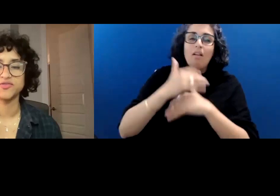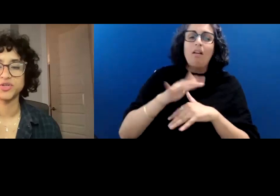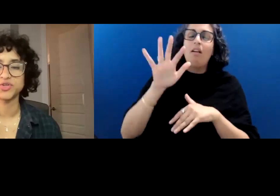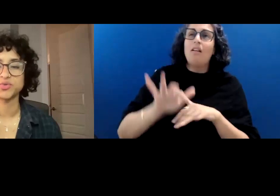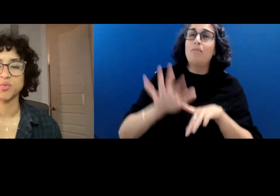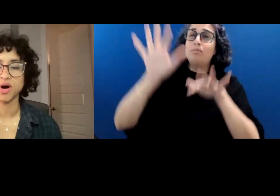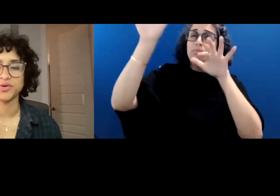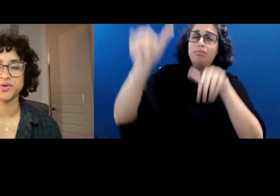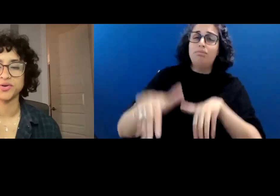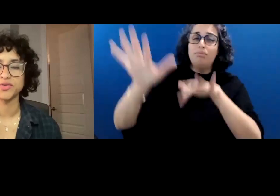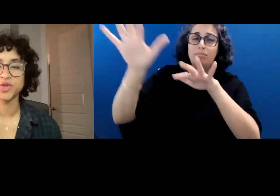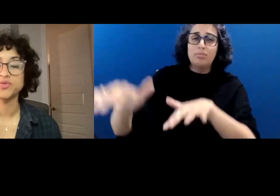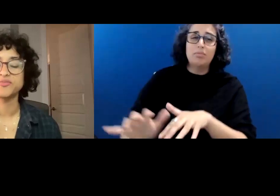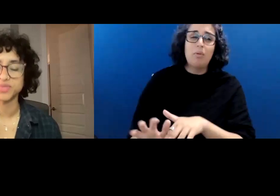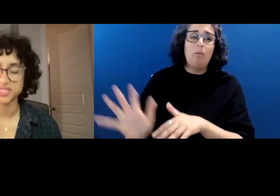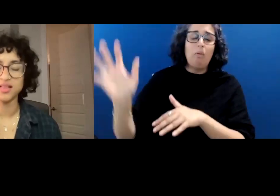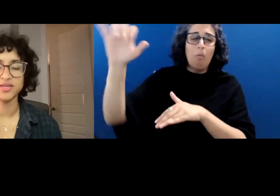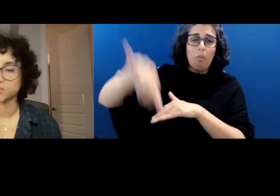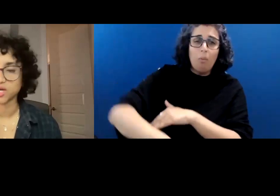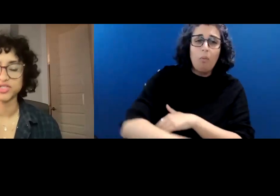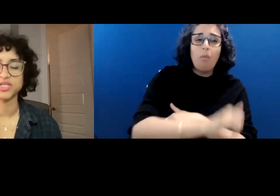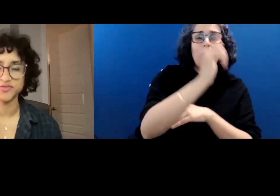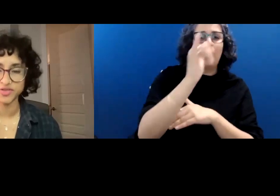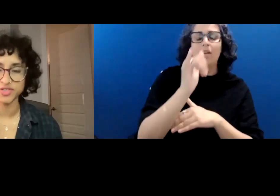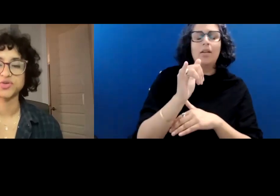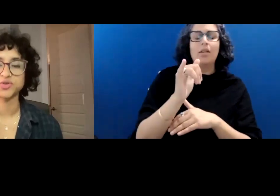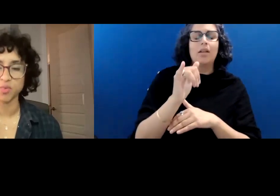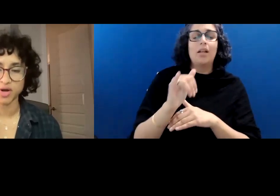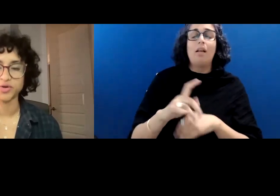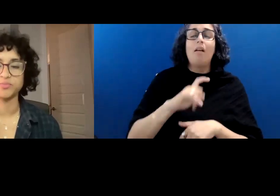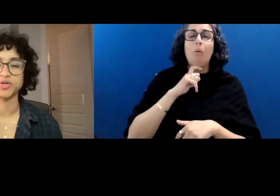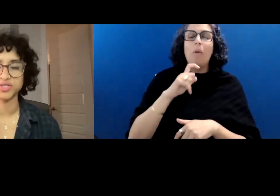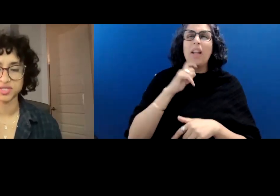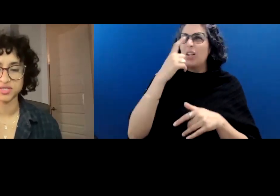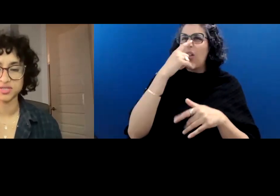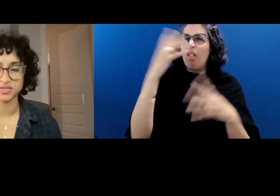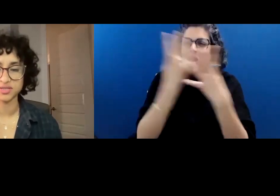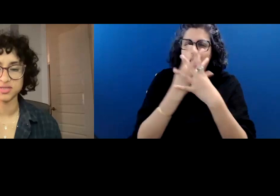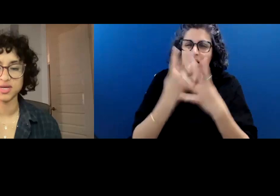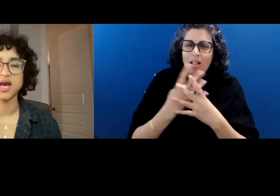of filtered water. Though the metallic rush of filtered water persists.